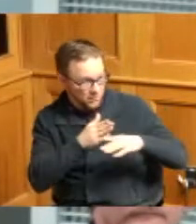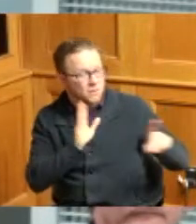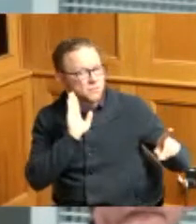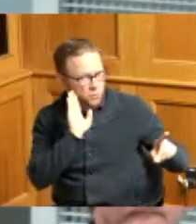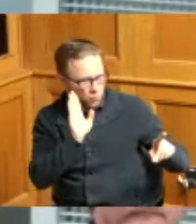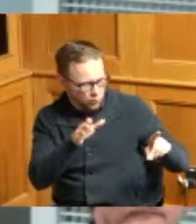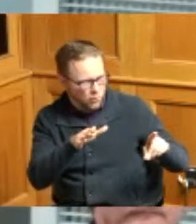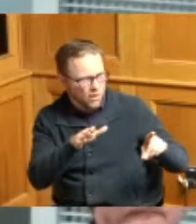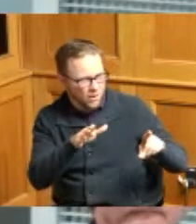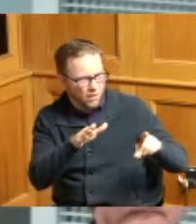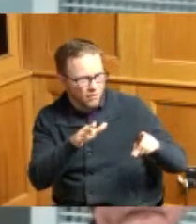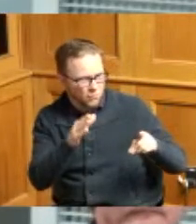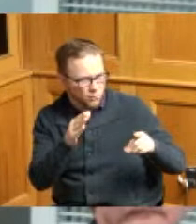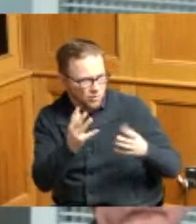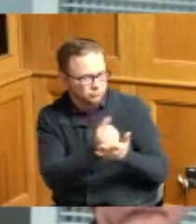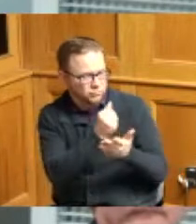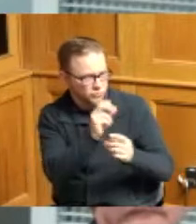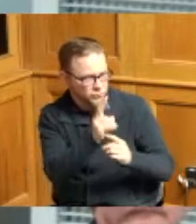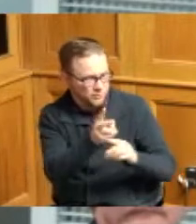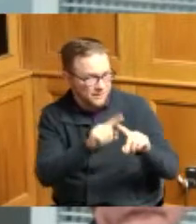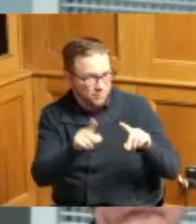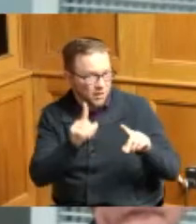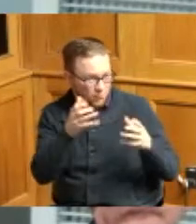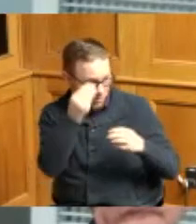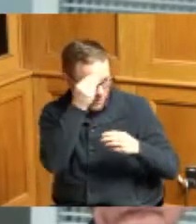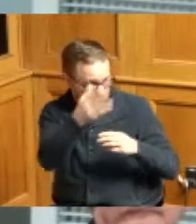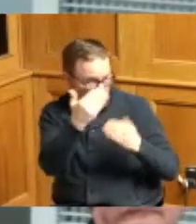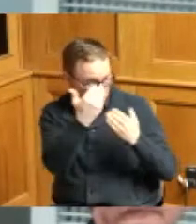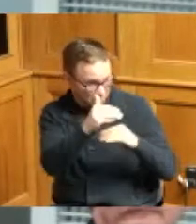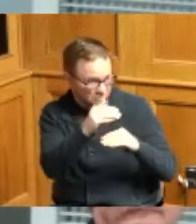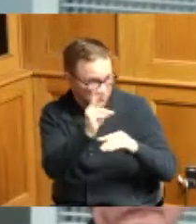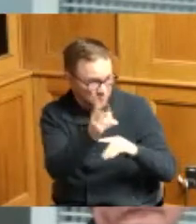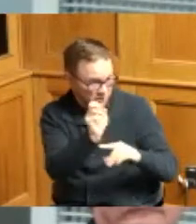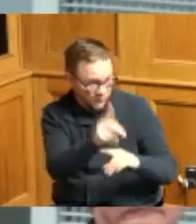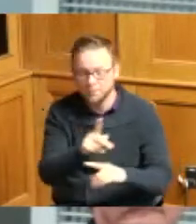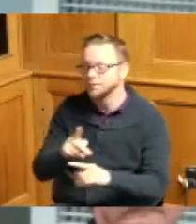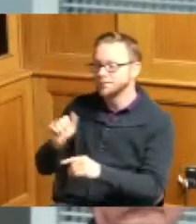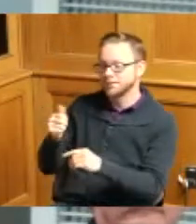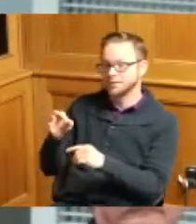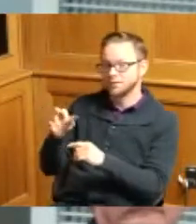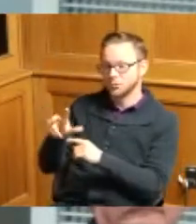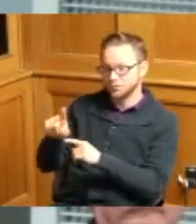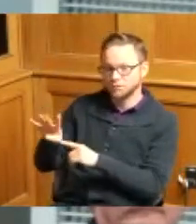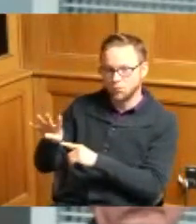I just wanted to let you know you get two minutes in 1924 the plot was filed for this neighborhood